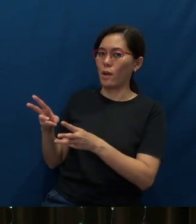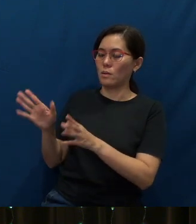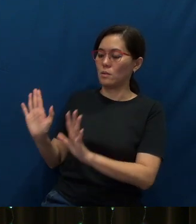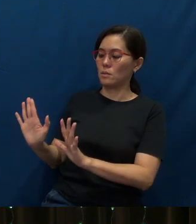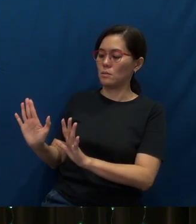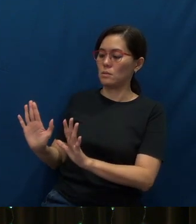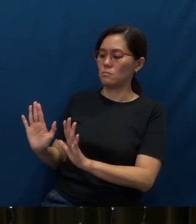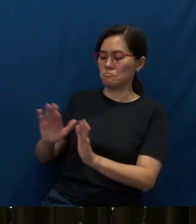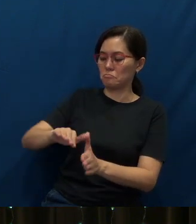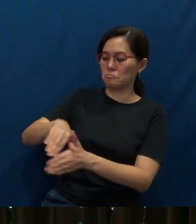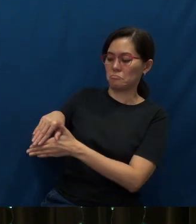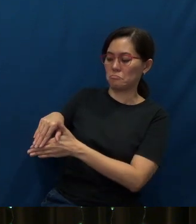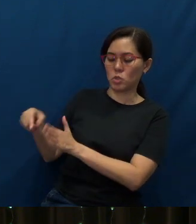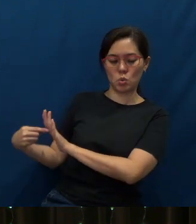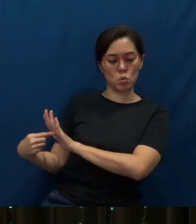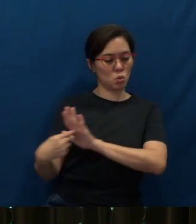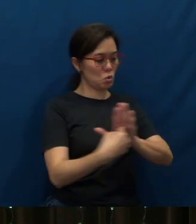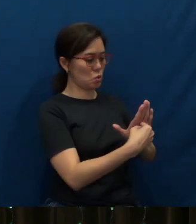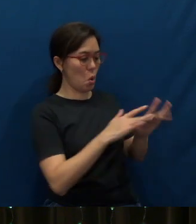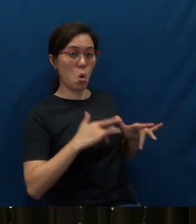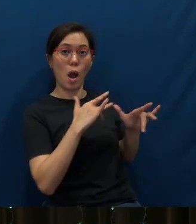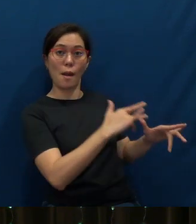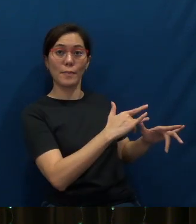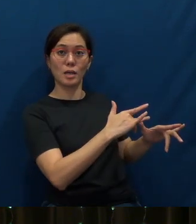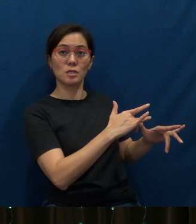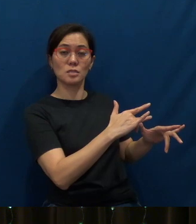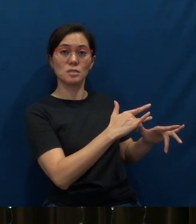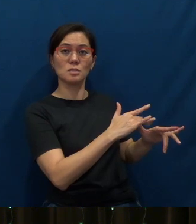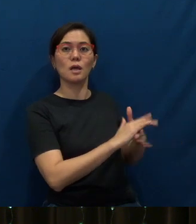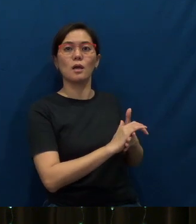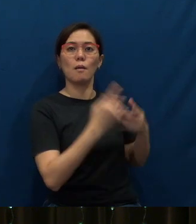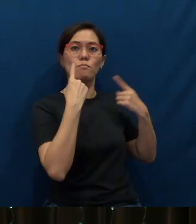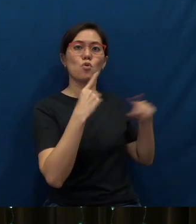to show compassion and to proclaim Christ.